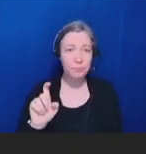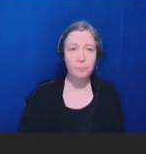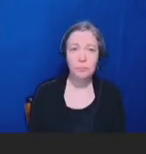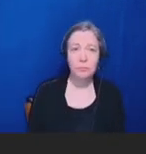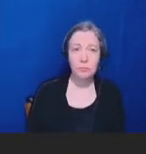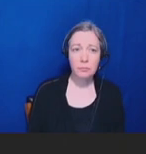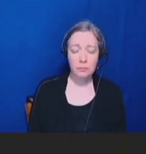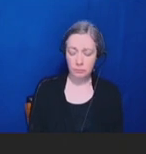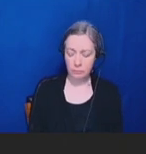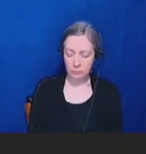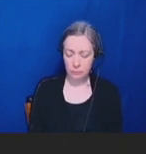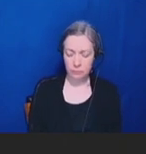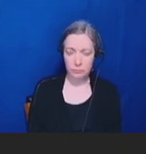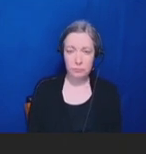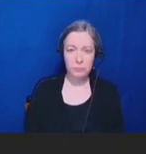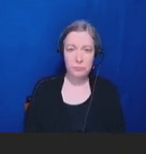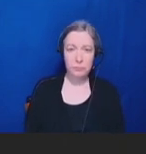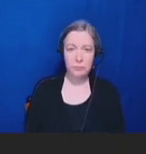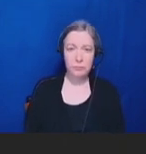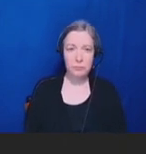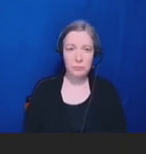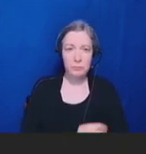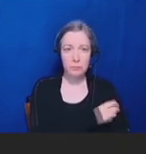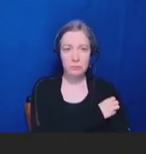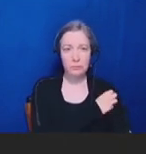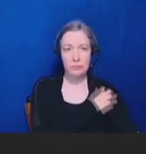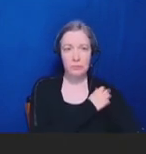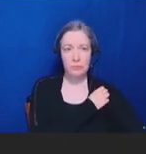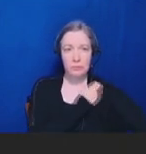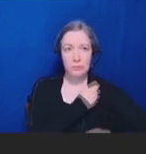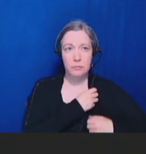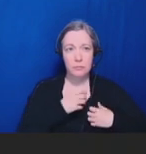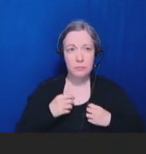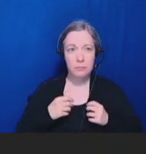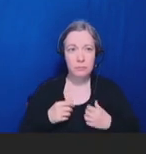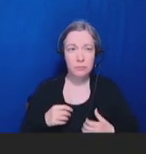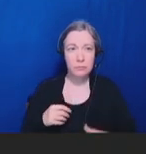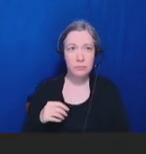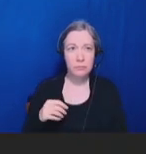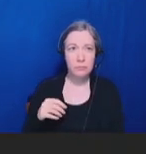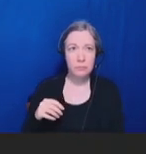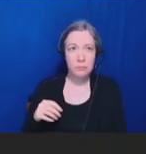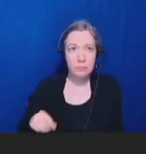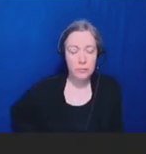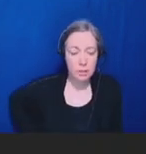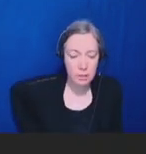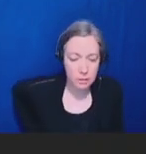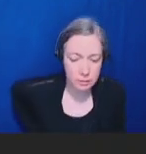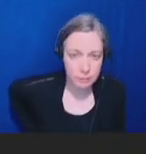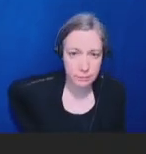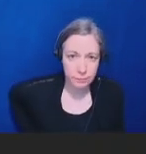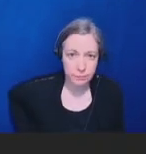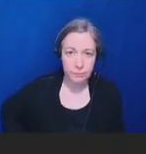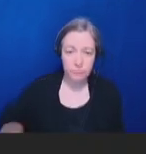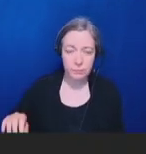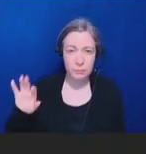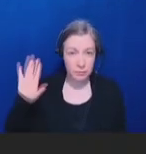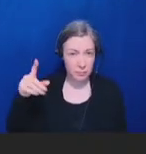Robert Hopkins, Jr.: Yes, we hear you. Go ahead, Steve.